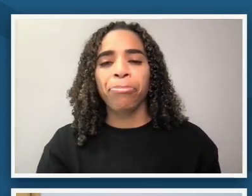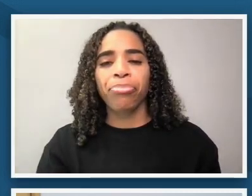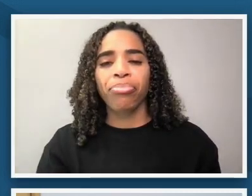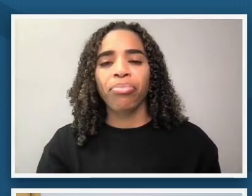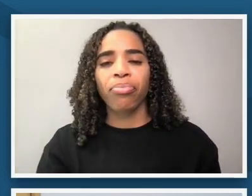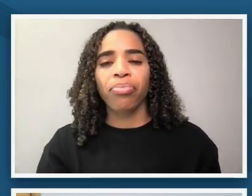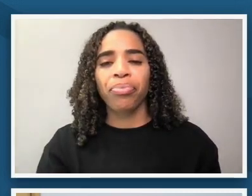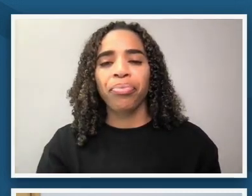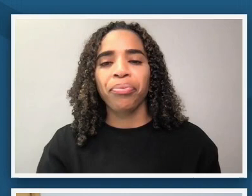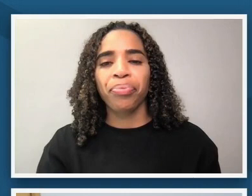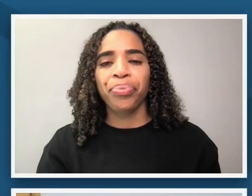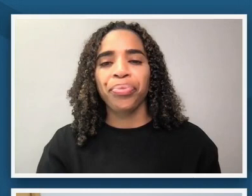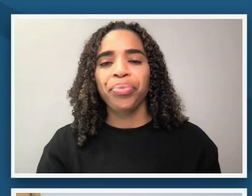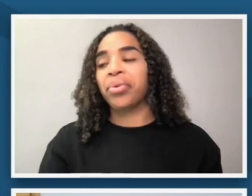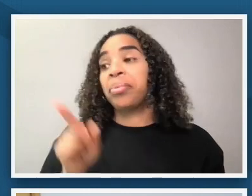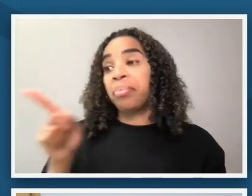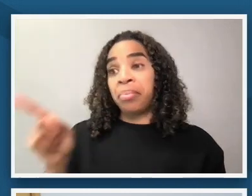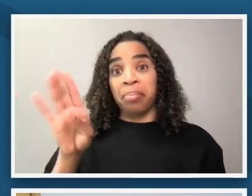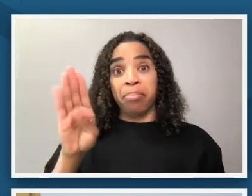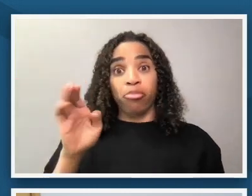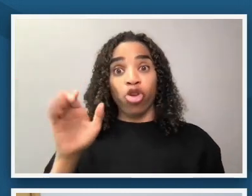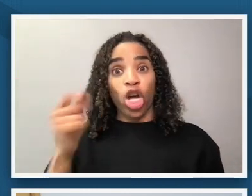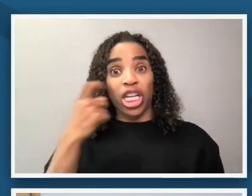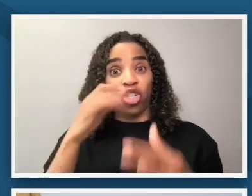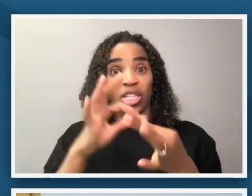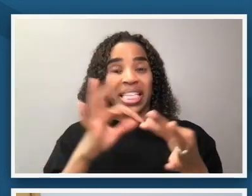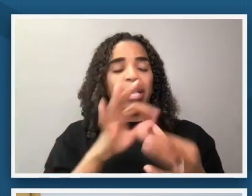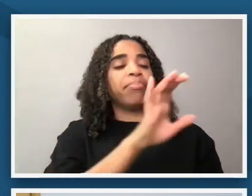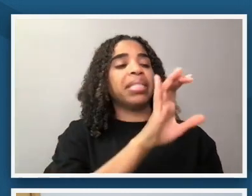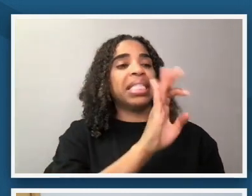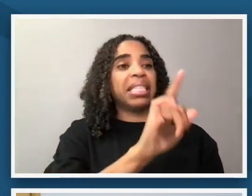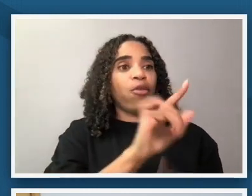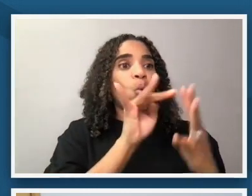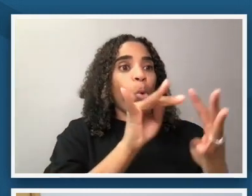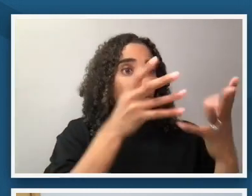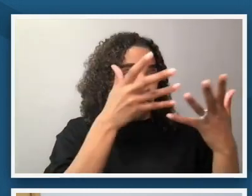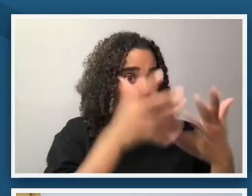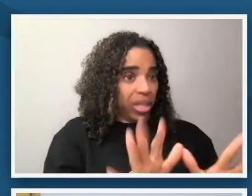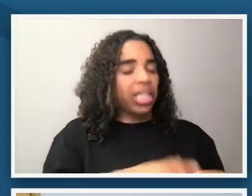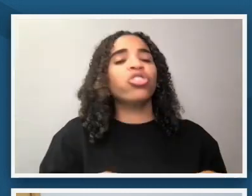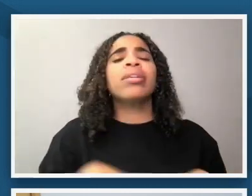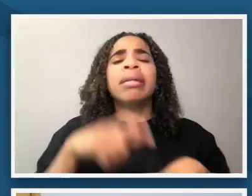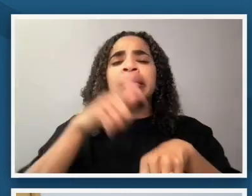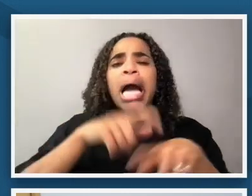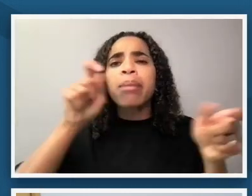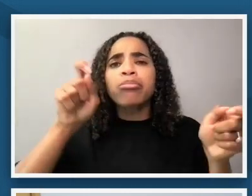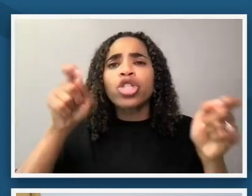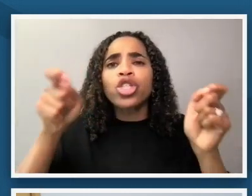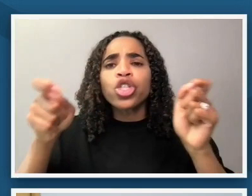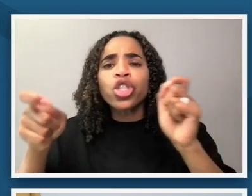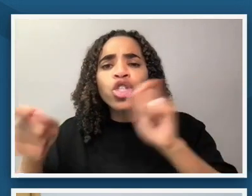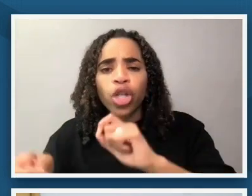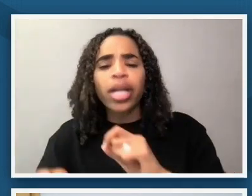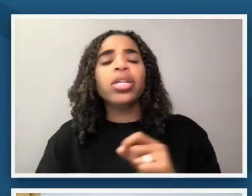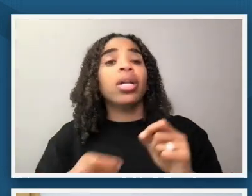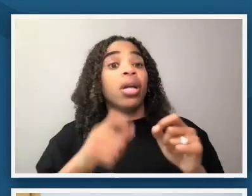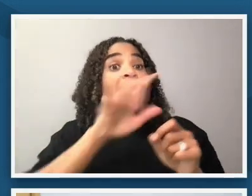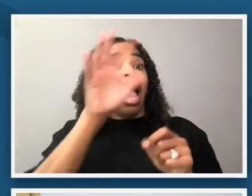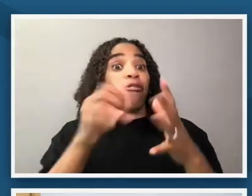um as brianna mentioned at the end of the civil war there was a shift that it happened uh newly freed